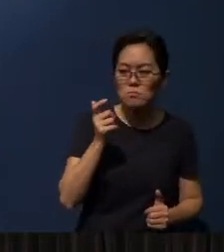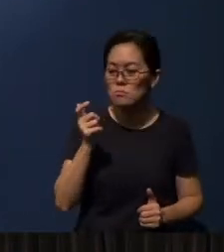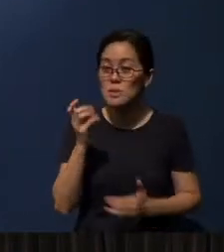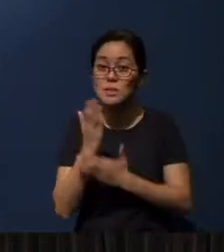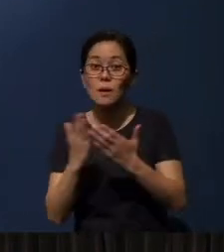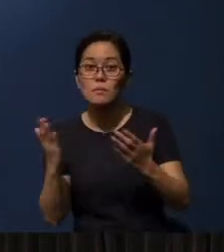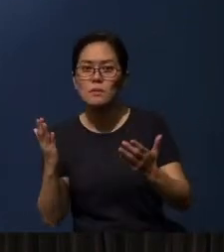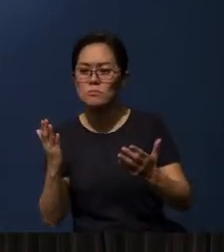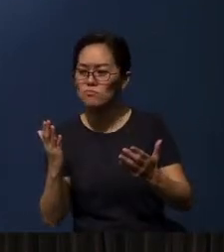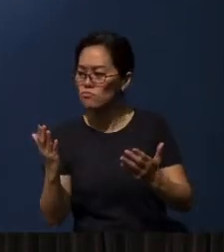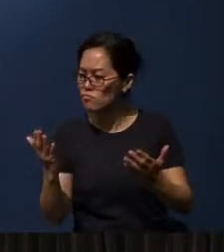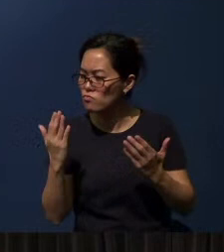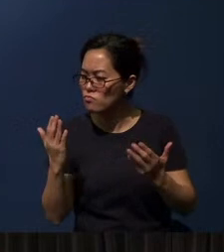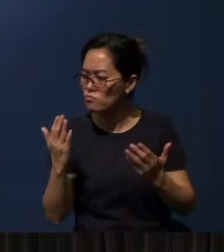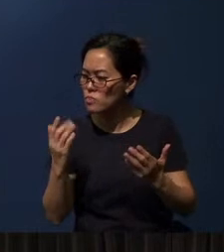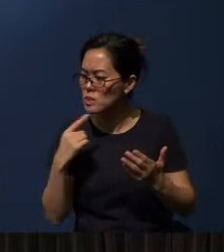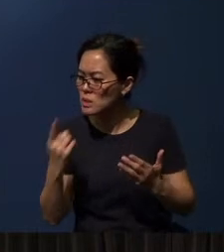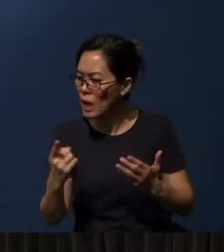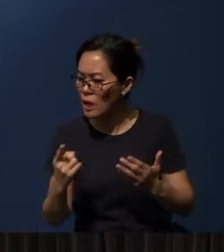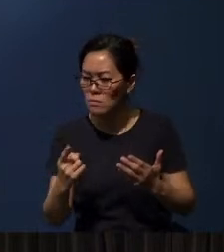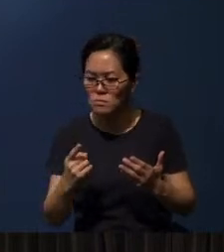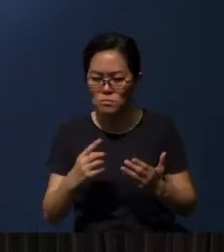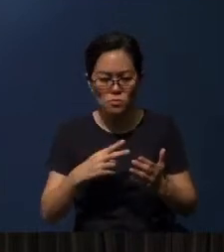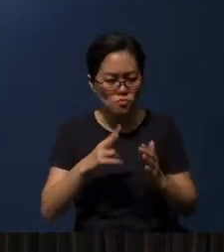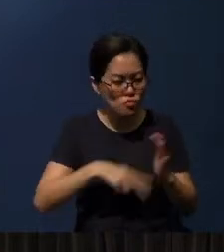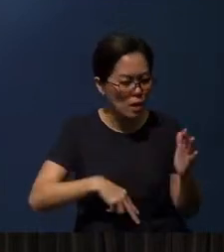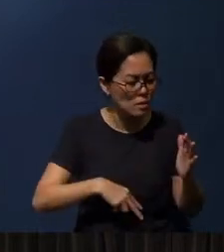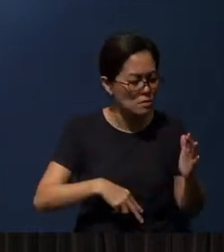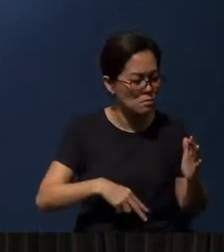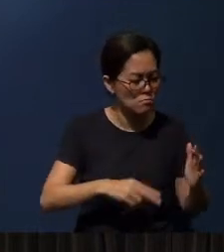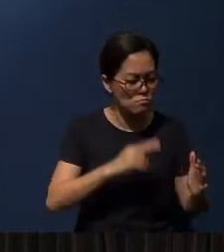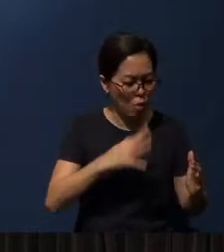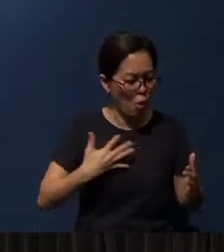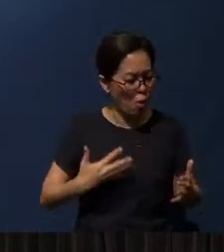that was being read out or something that was being spoken to us.